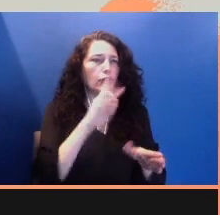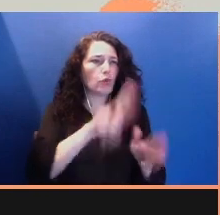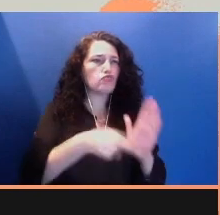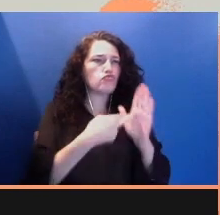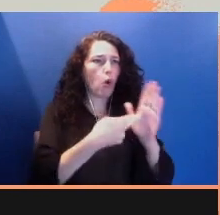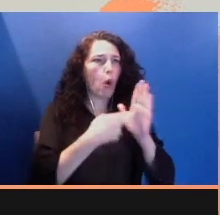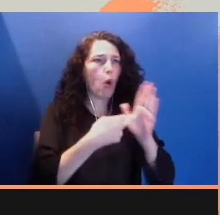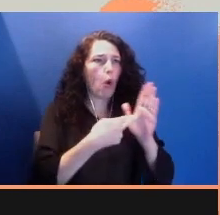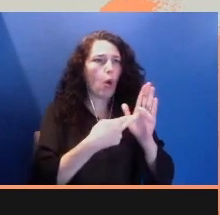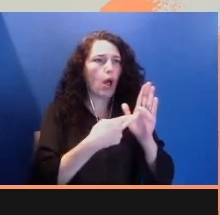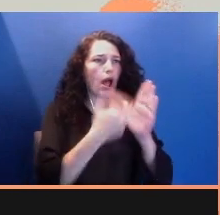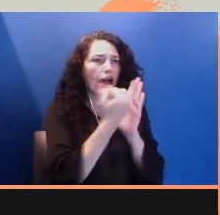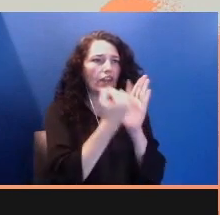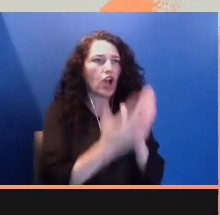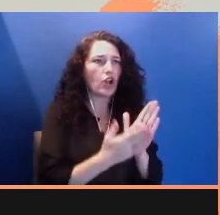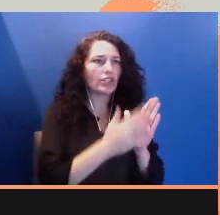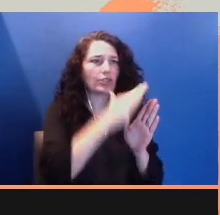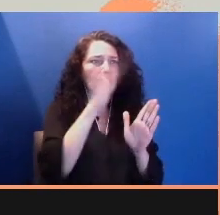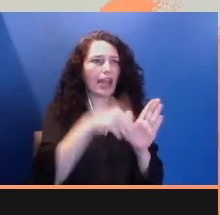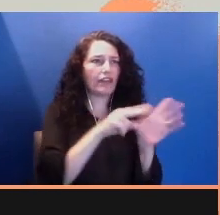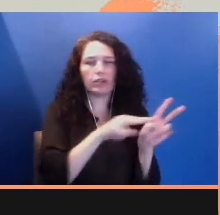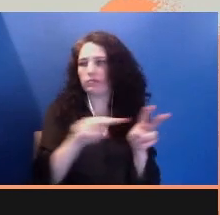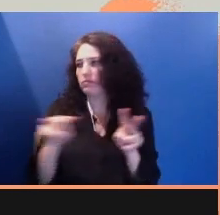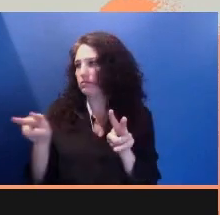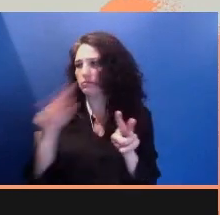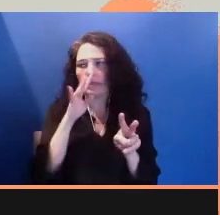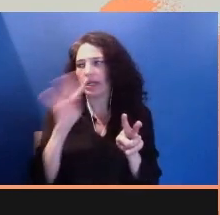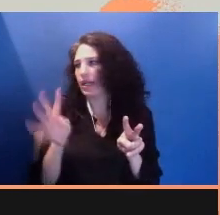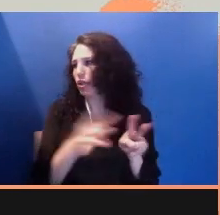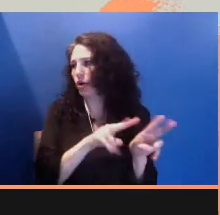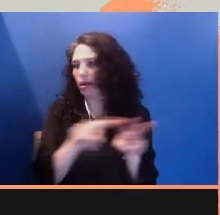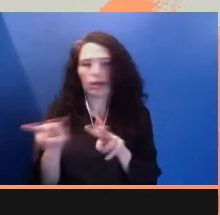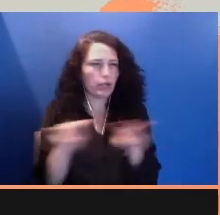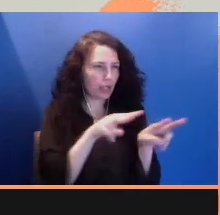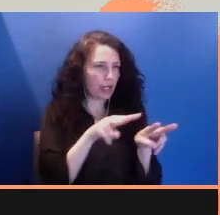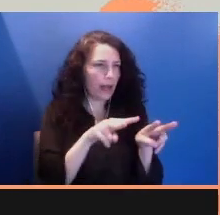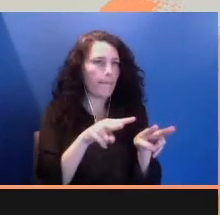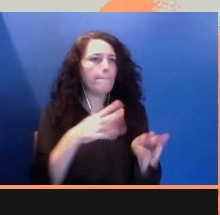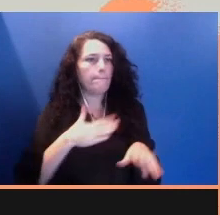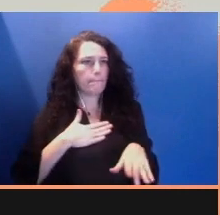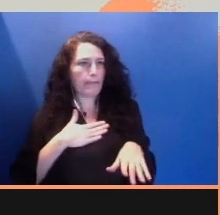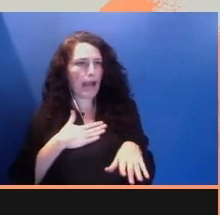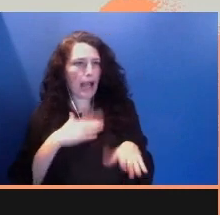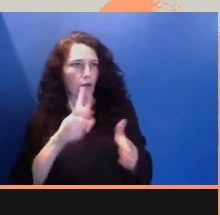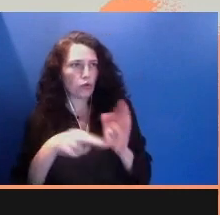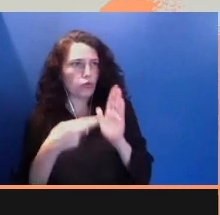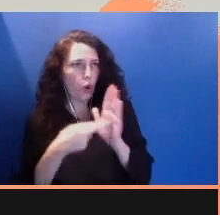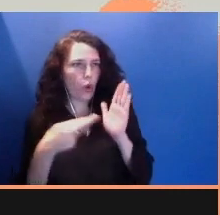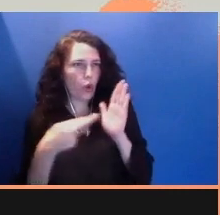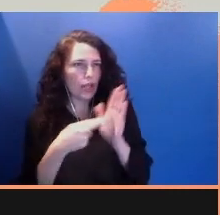My work as an artist is not to recount, but to find shape and meaning in a way that argument